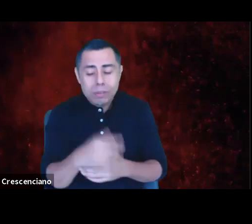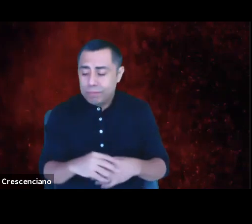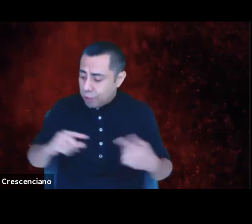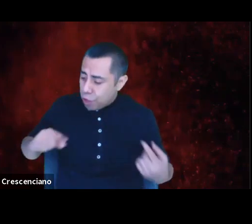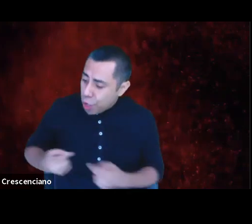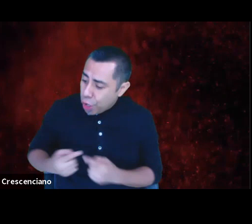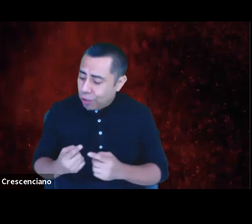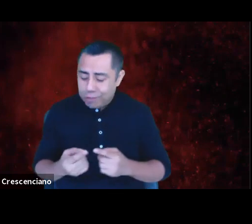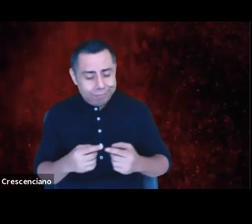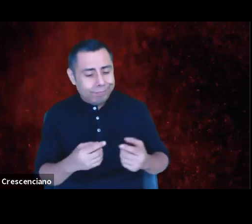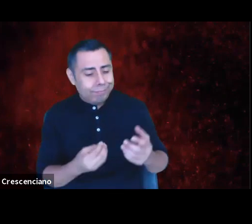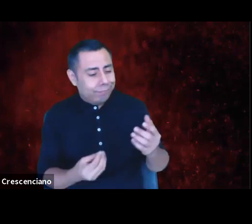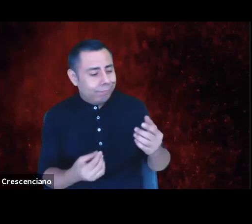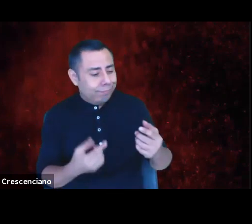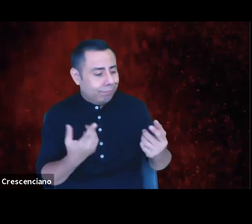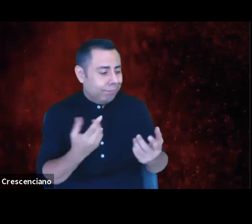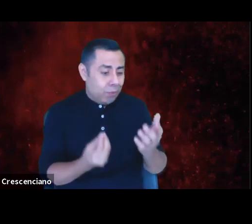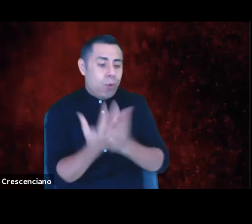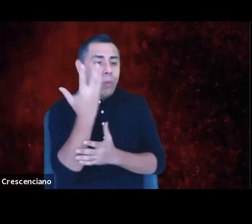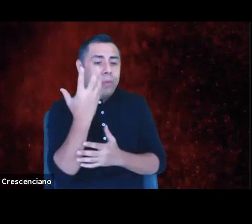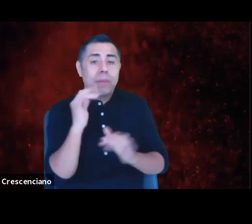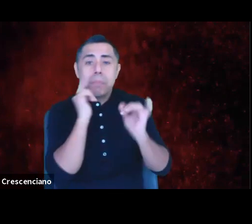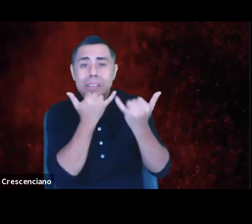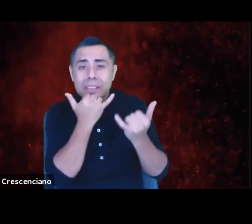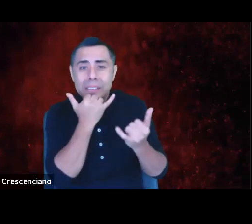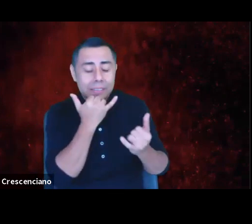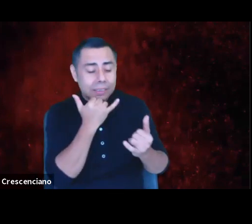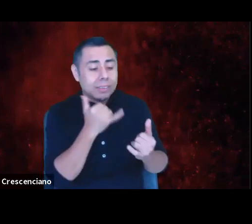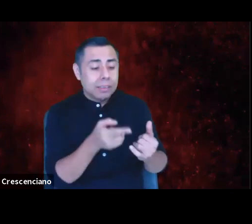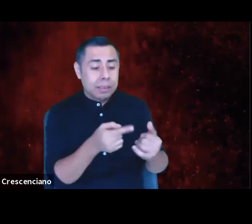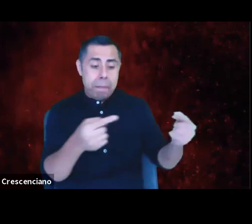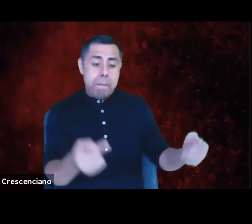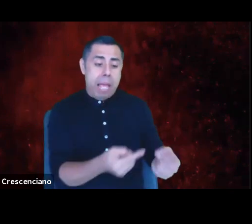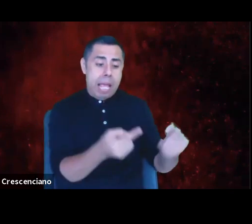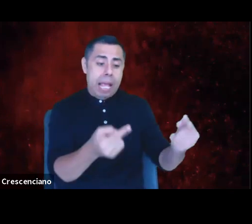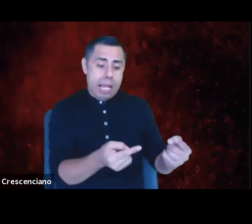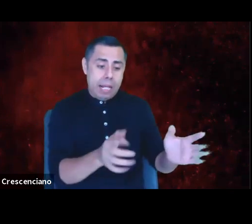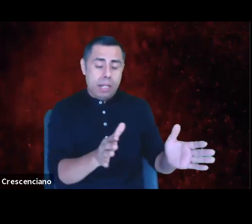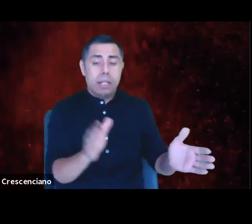Mistakes are pain, but suffering? Suffering is unnecessary.